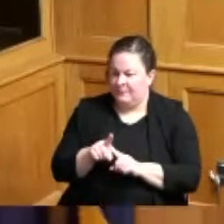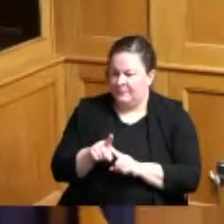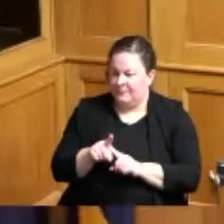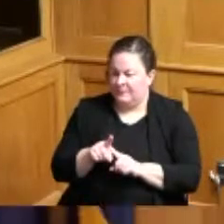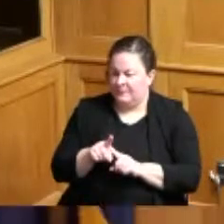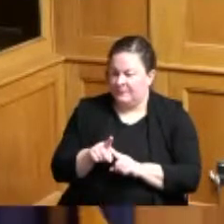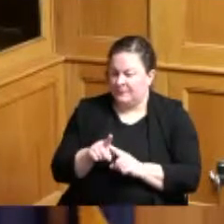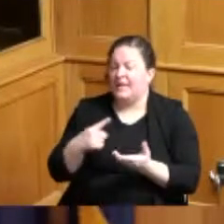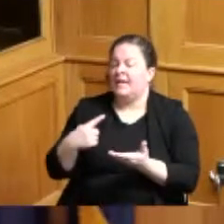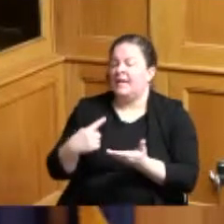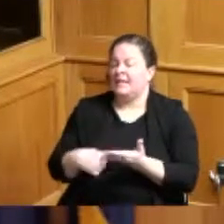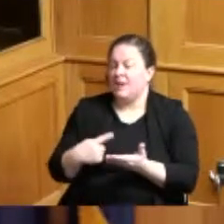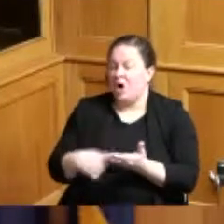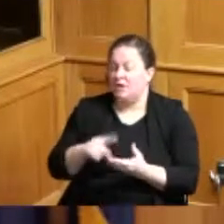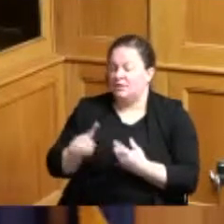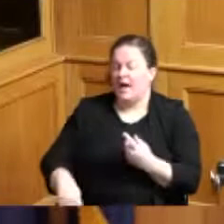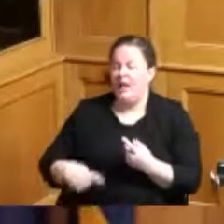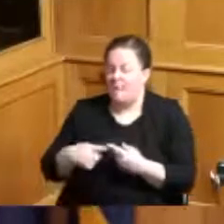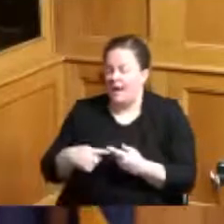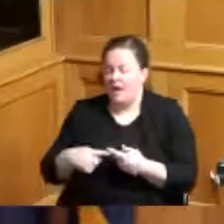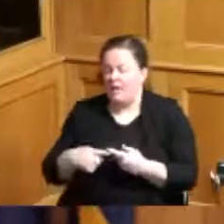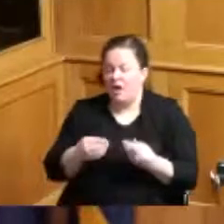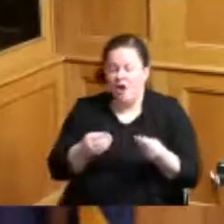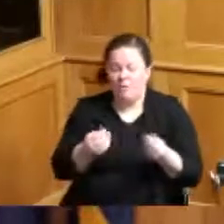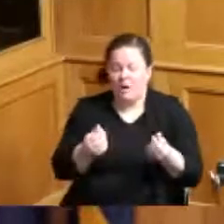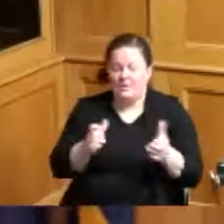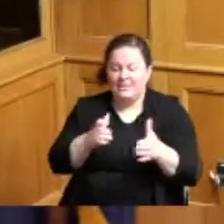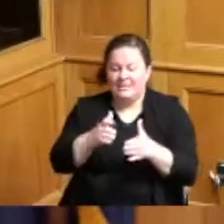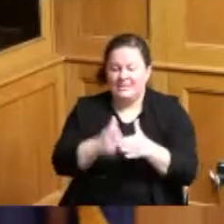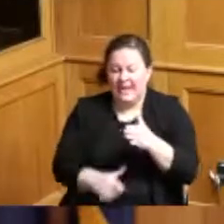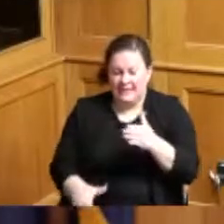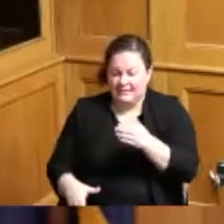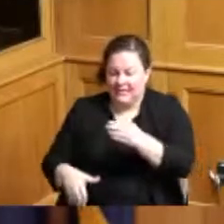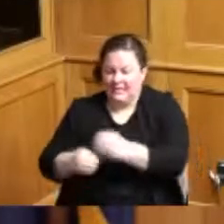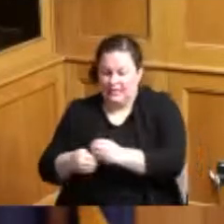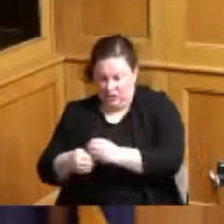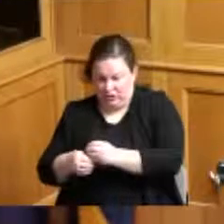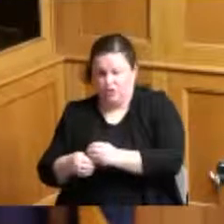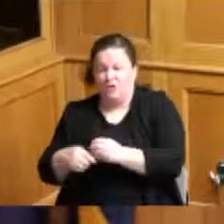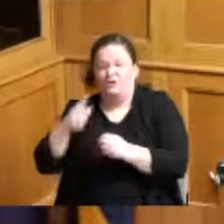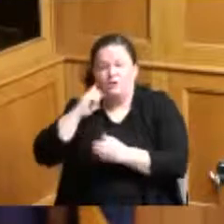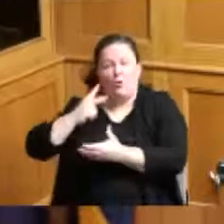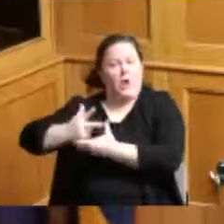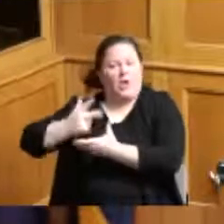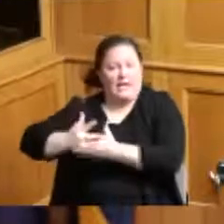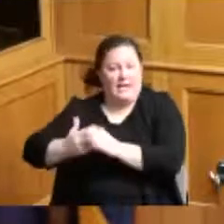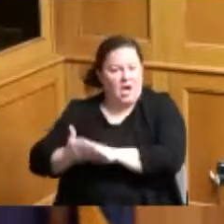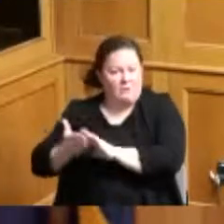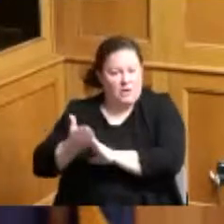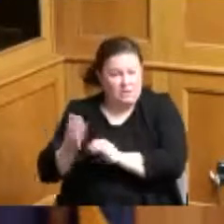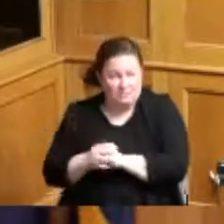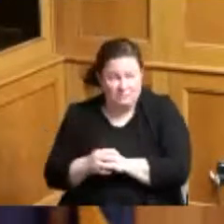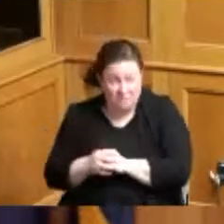a additional property tax and parking operations maybe can the Administrator talk about that